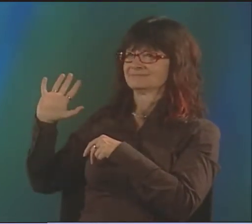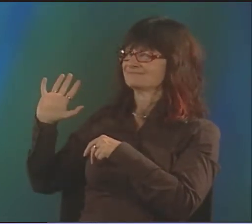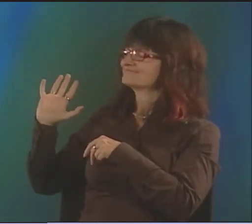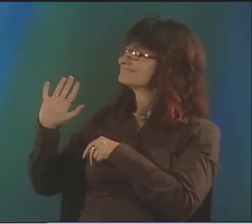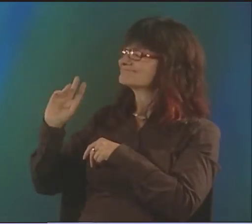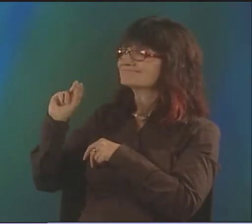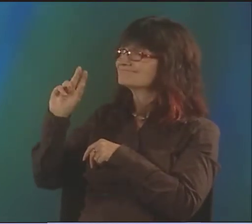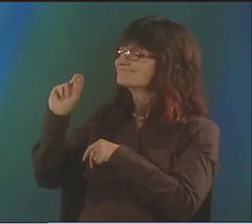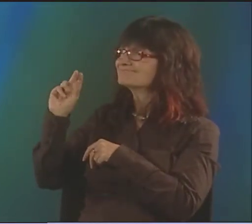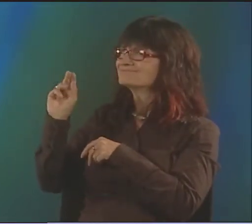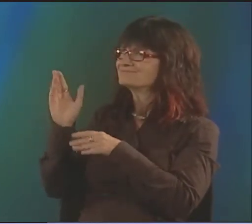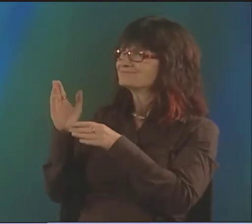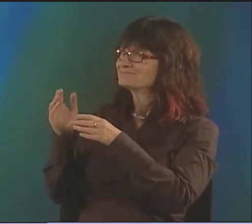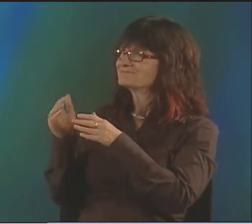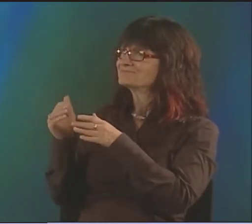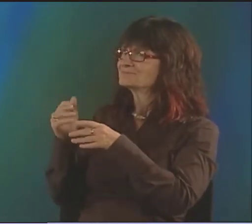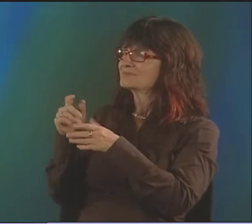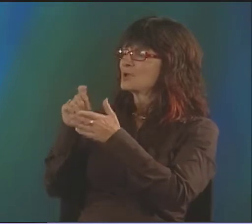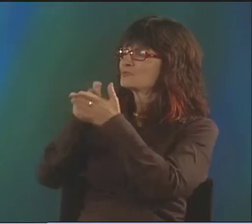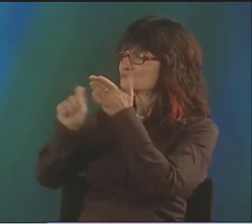IT WAS AT THIS OTHER PLACE, THEIR PREVIOUS LOCATION.